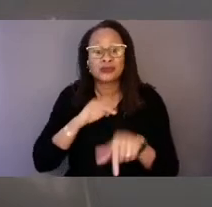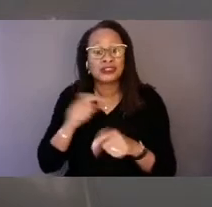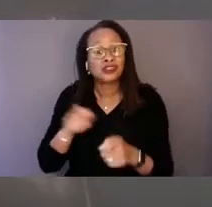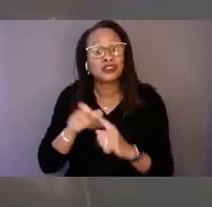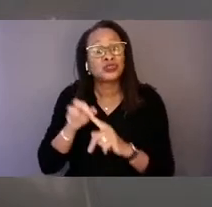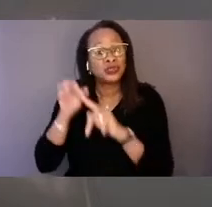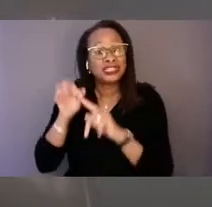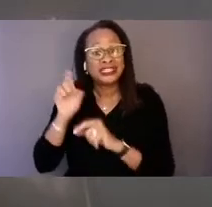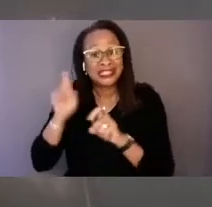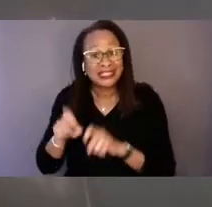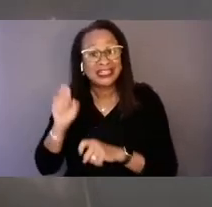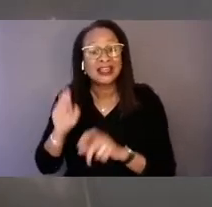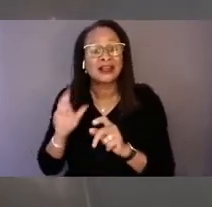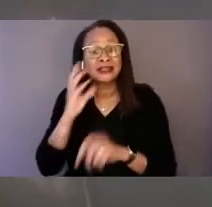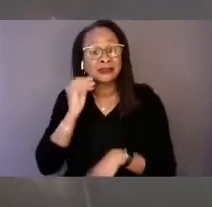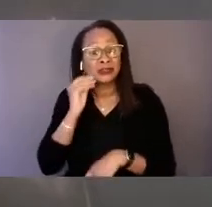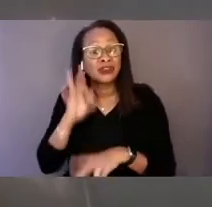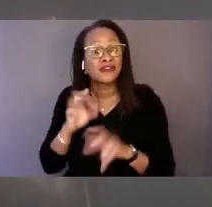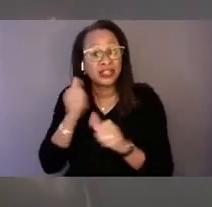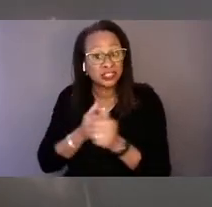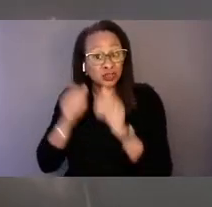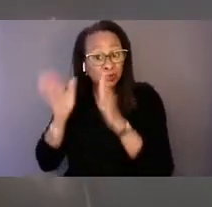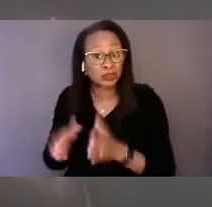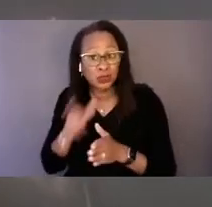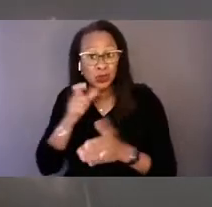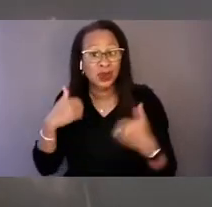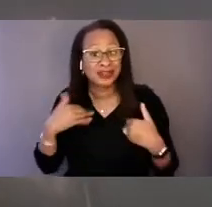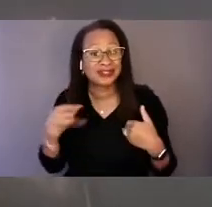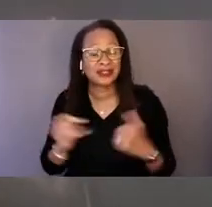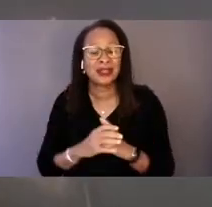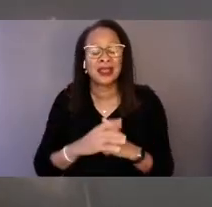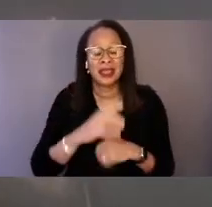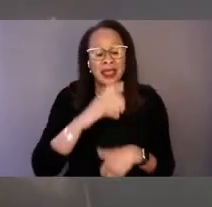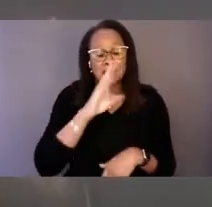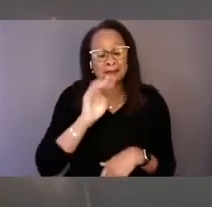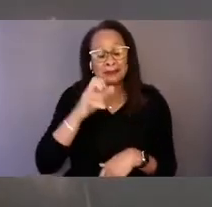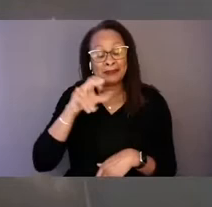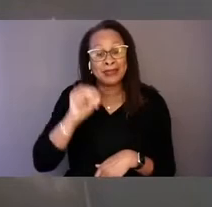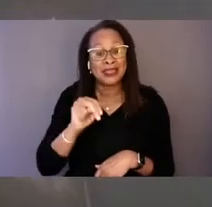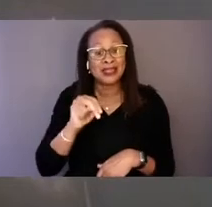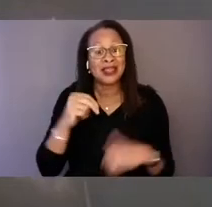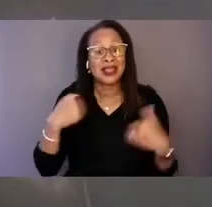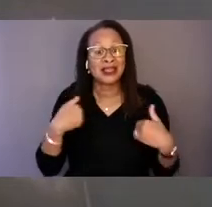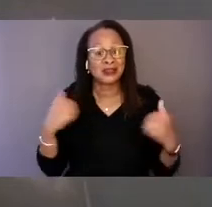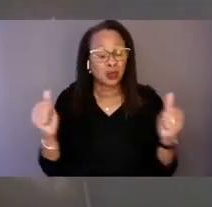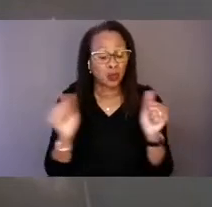Beacon has been working closely with states to elevate the level of care they are able to provide